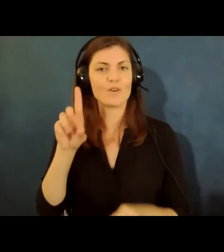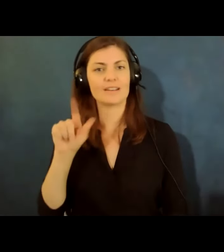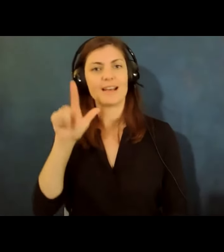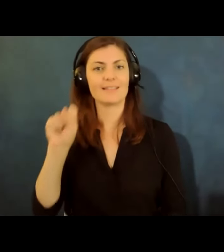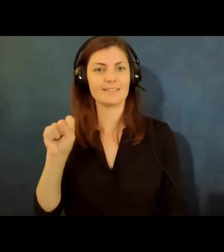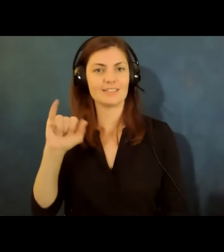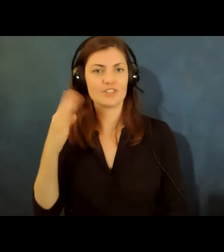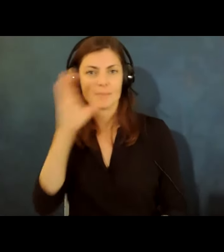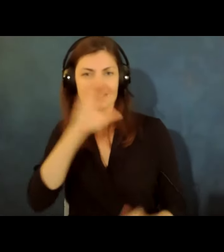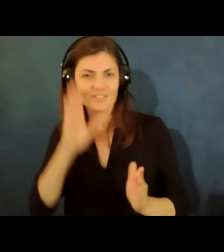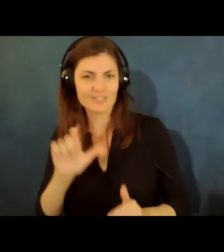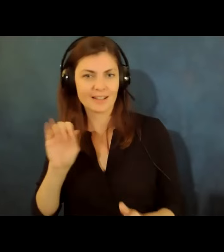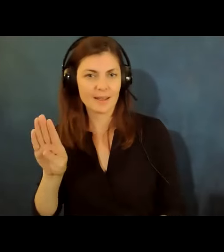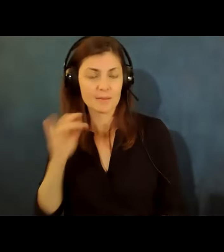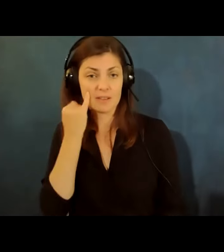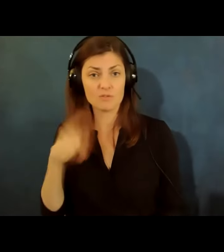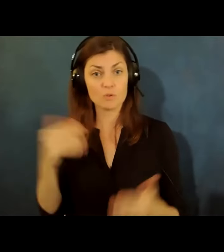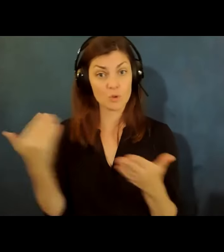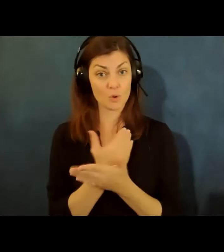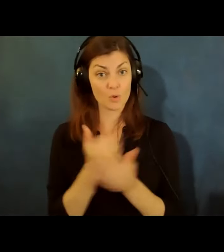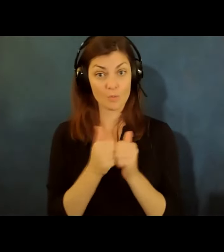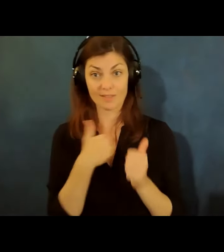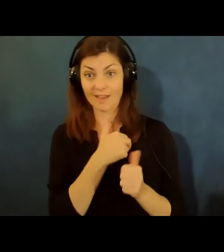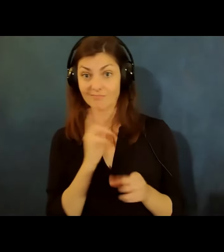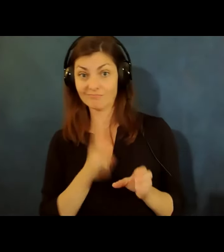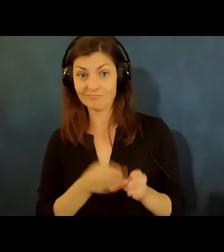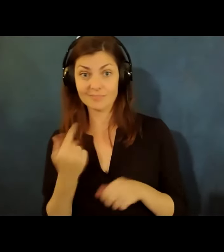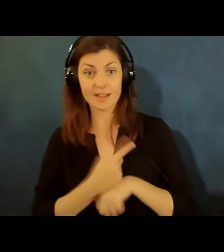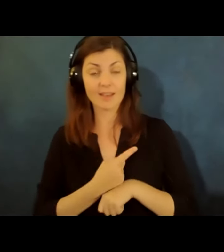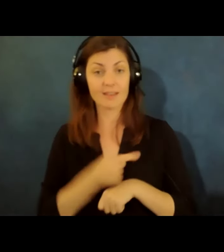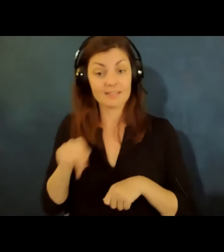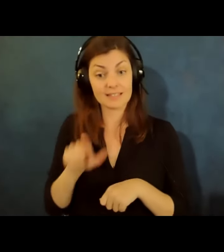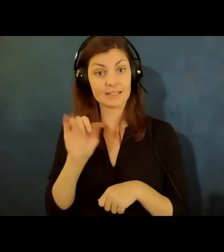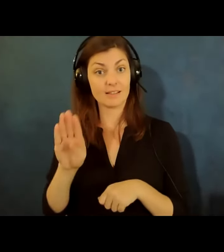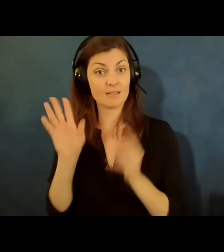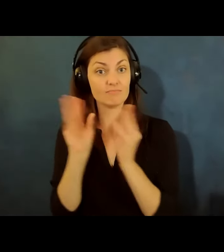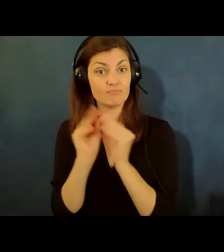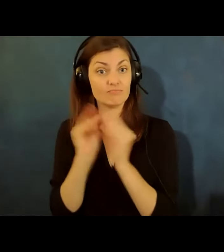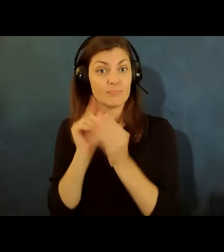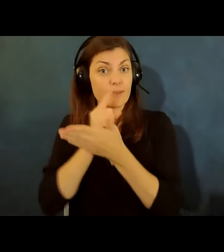for those of you who are new with us today um dallas job seekers club meets every week thursdays